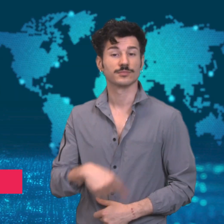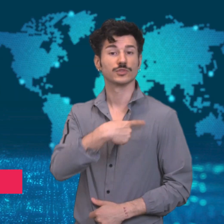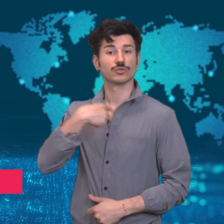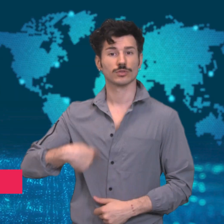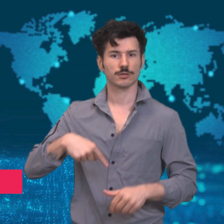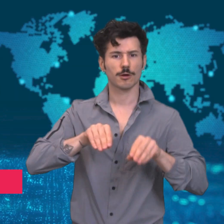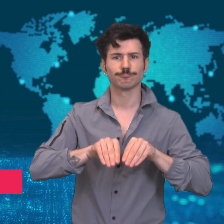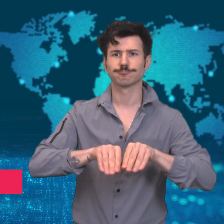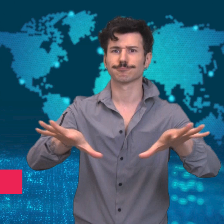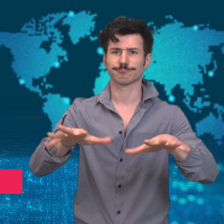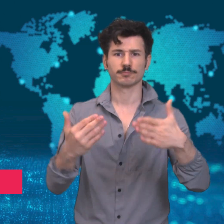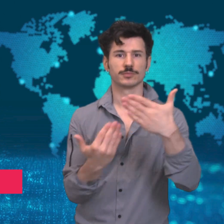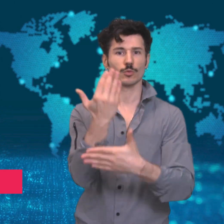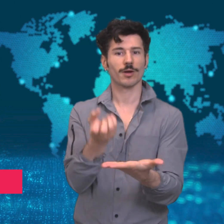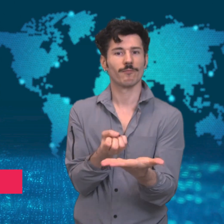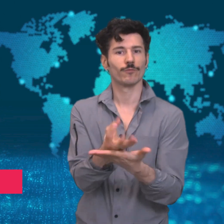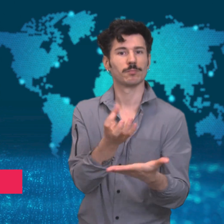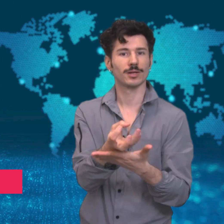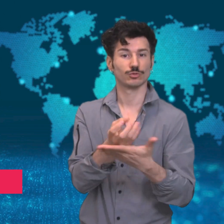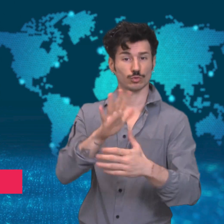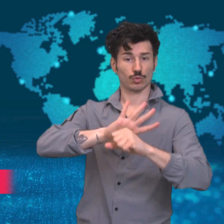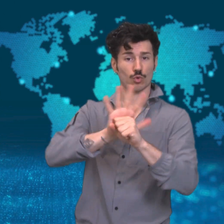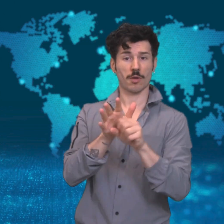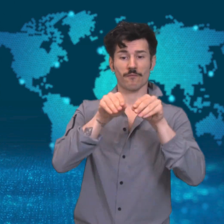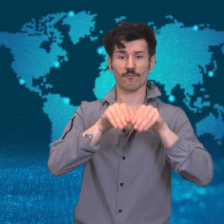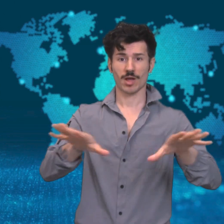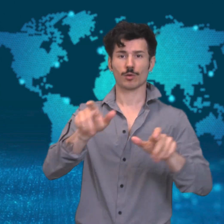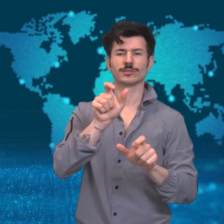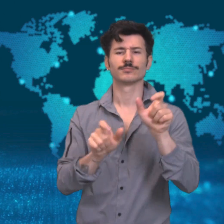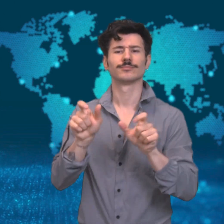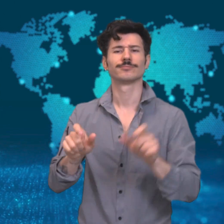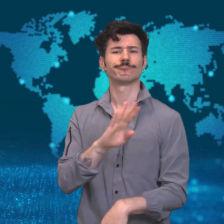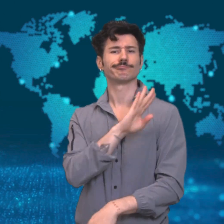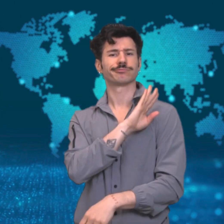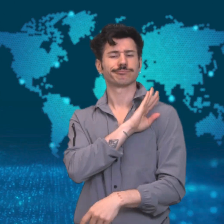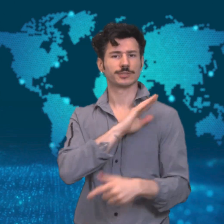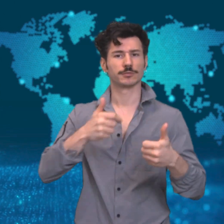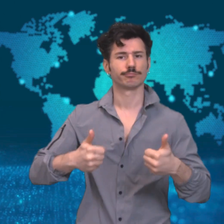[Alessio]: China released its latest coronavirus new